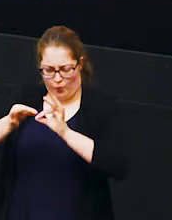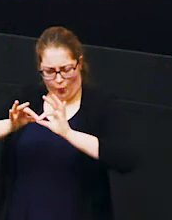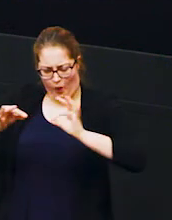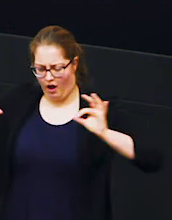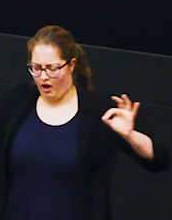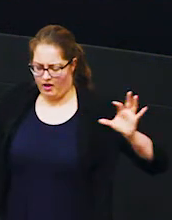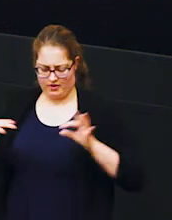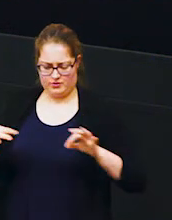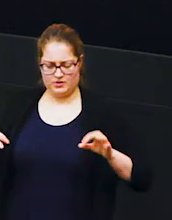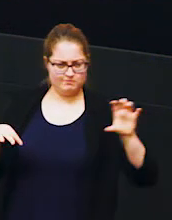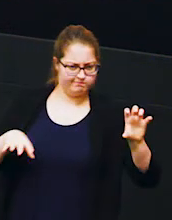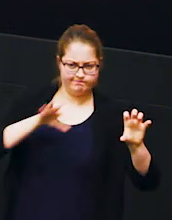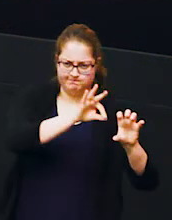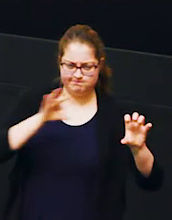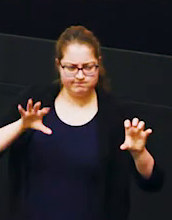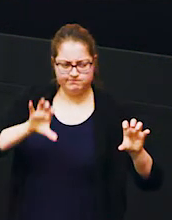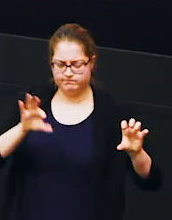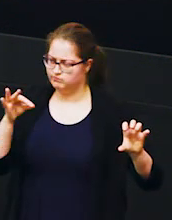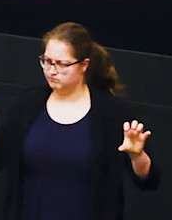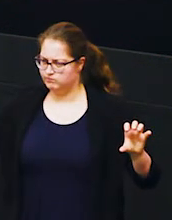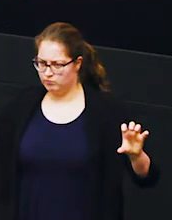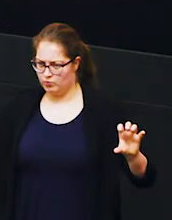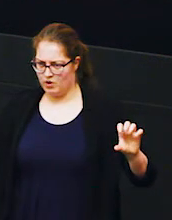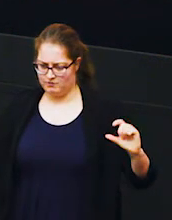each of these beehives all the way around a farmer's field